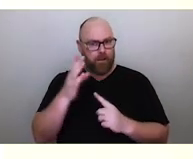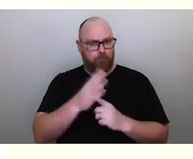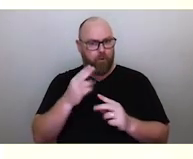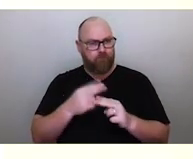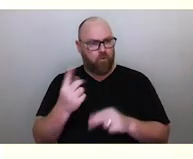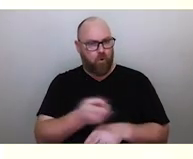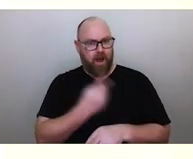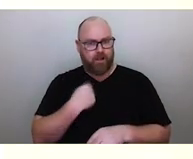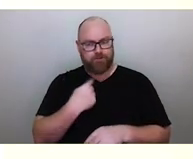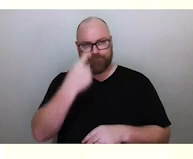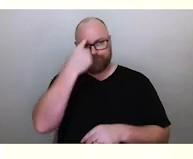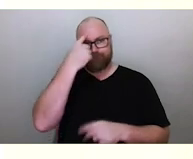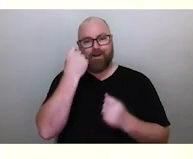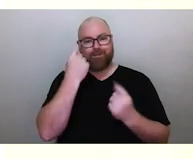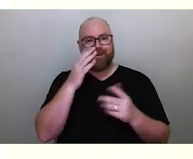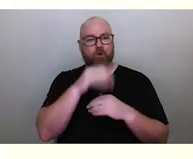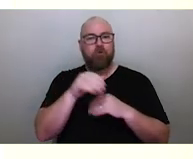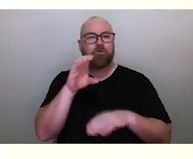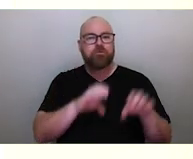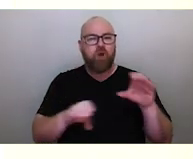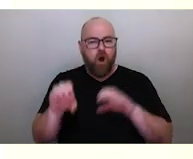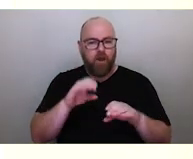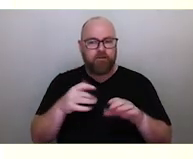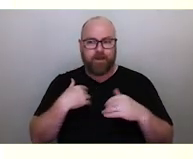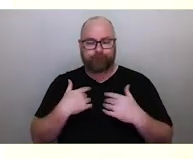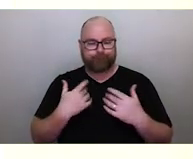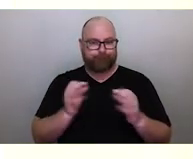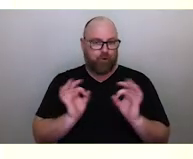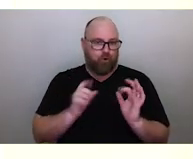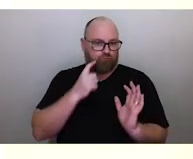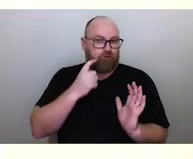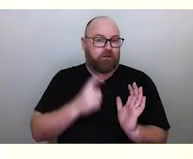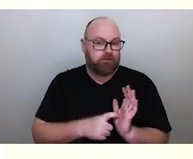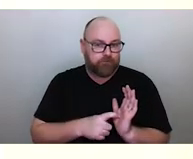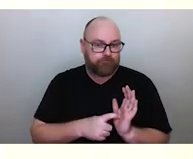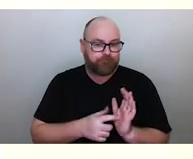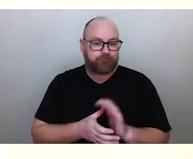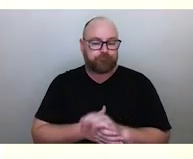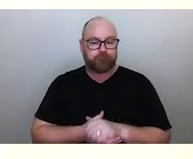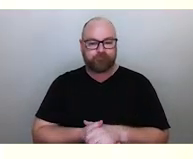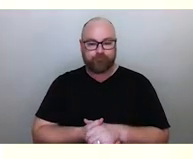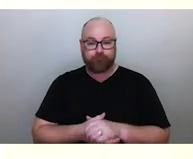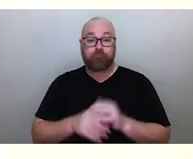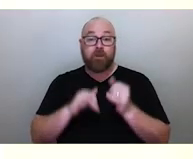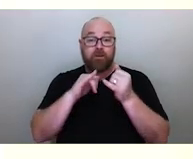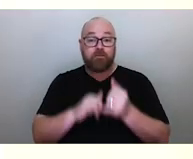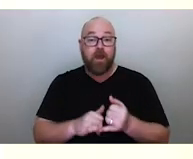some of the scientific observations that have not been recognised. In South Australia,